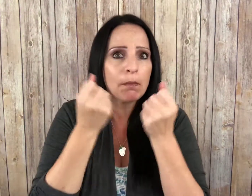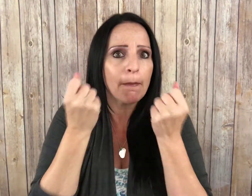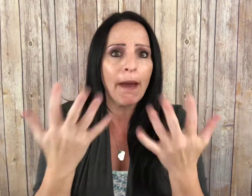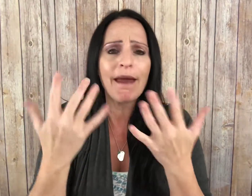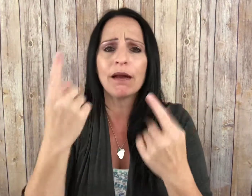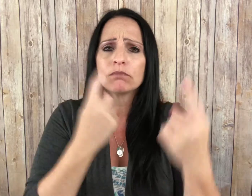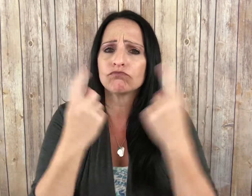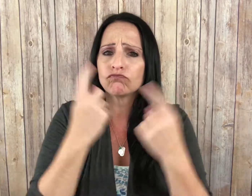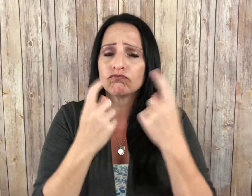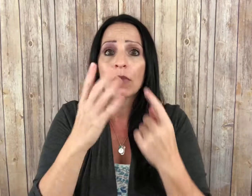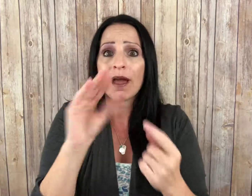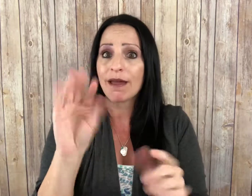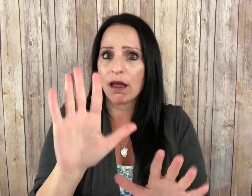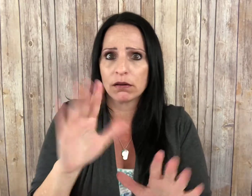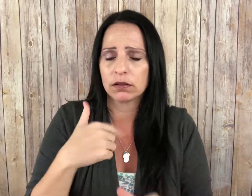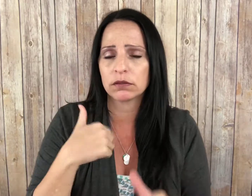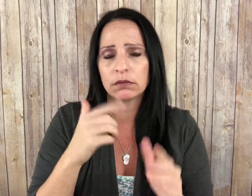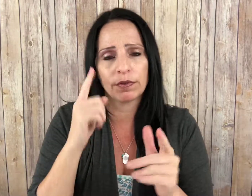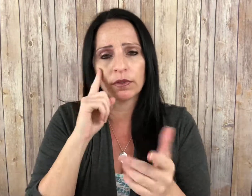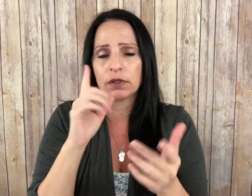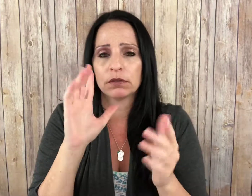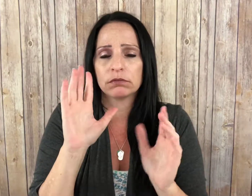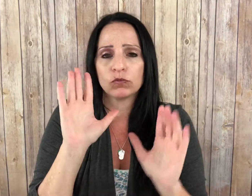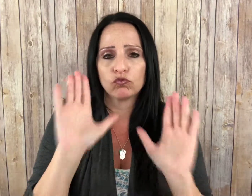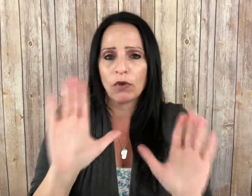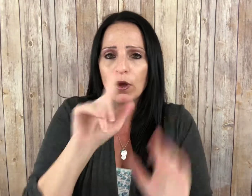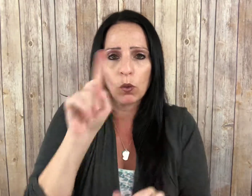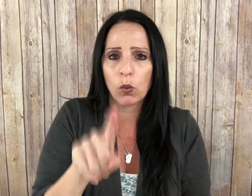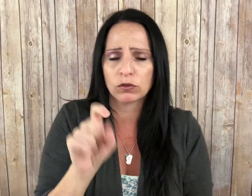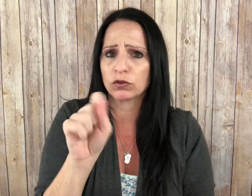I've received many inquiries about the difference. It's a great question too!